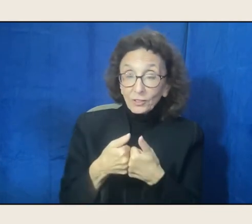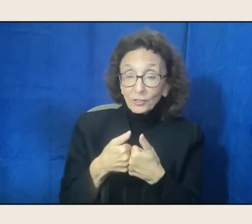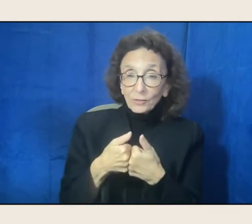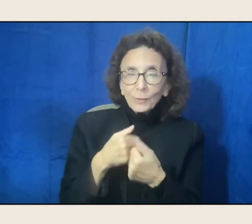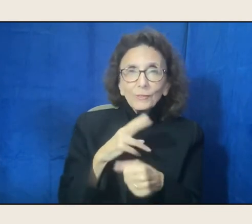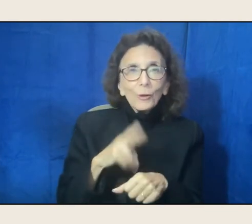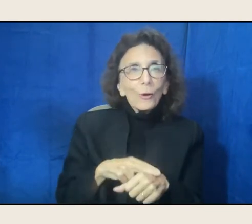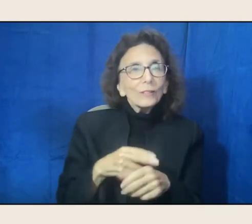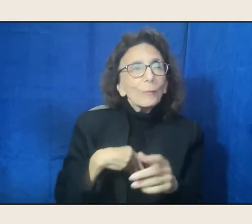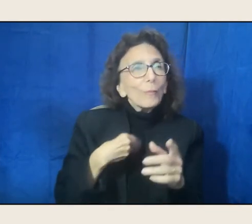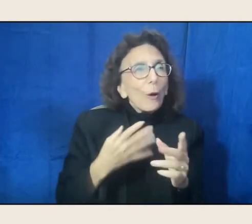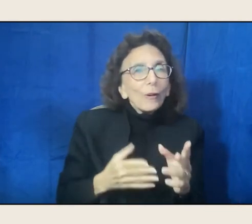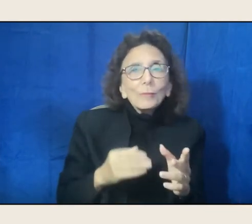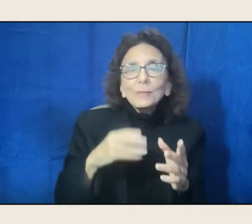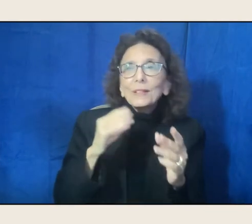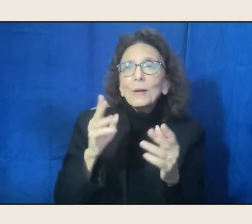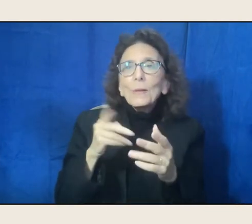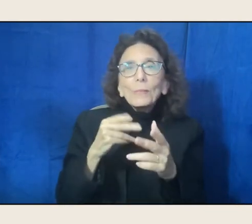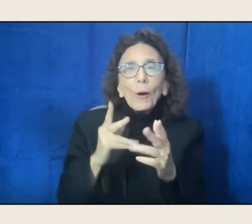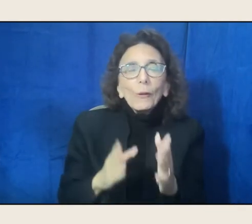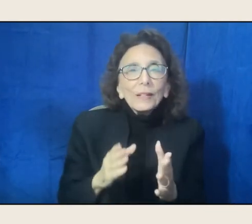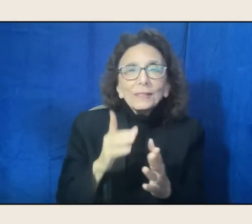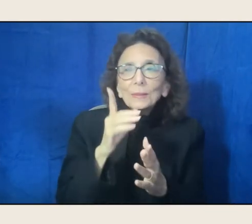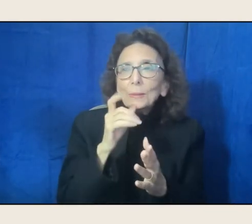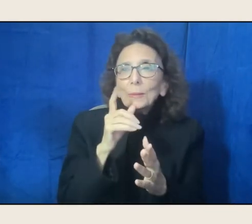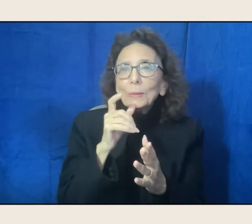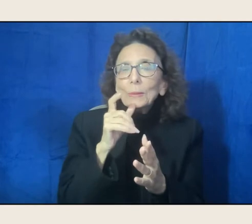who would fit, and who should be part of it.